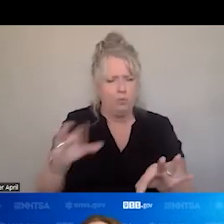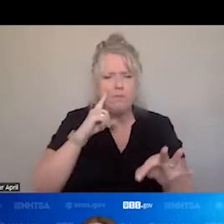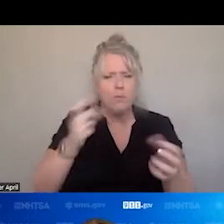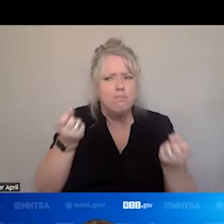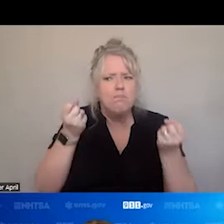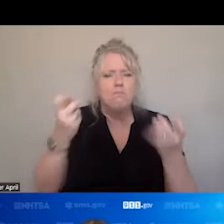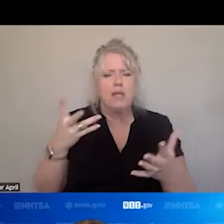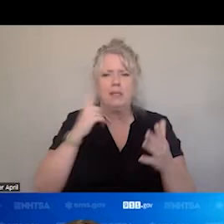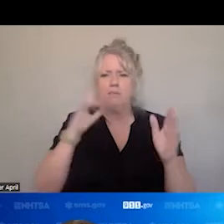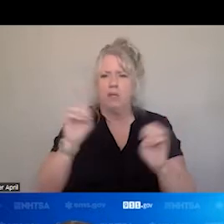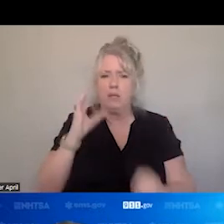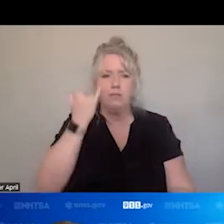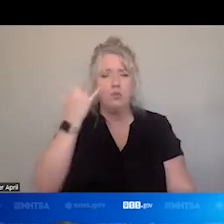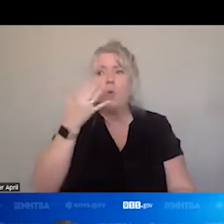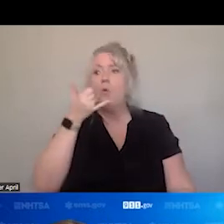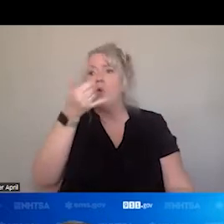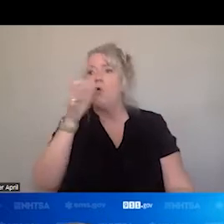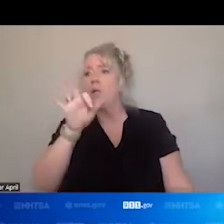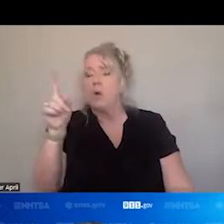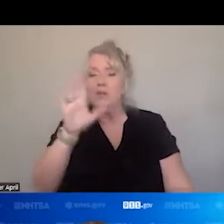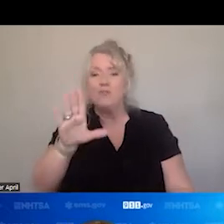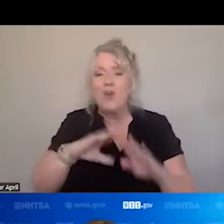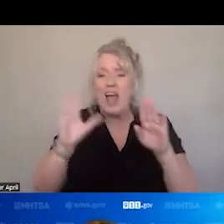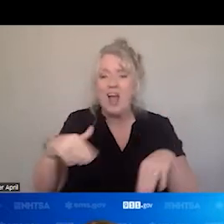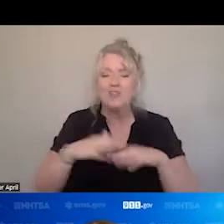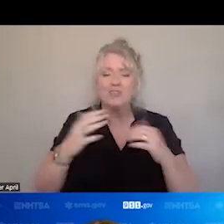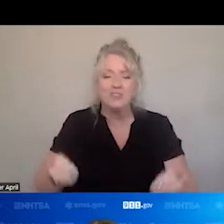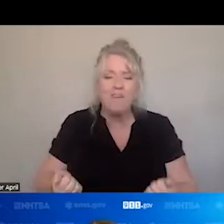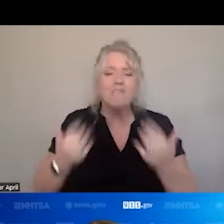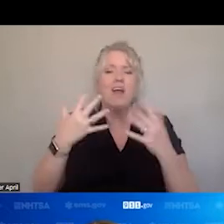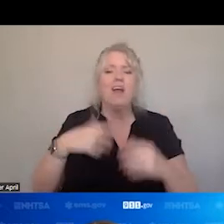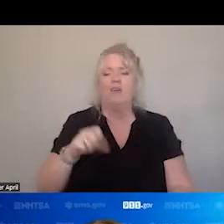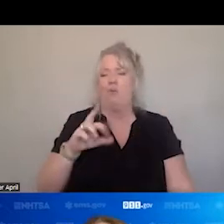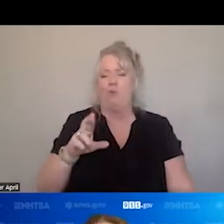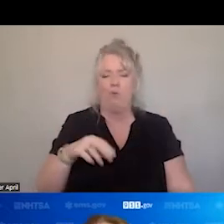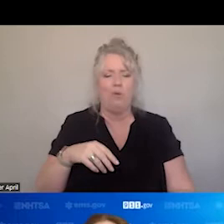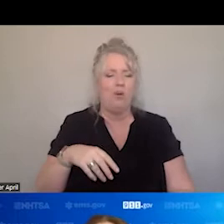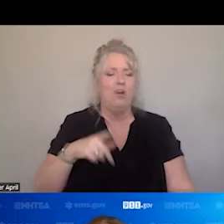WHEN YOU CALL 911, YOUR HOUSE IS ON FIRE, OR YOUR WIFE IS IN LABOR, AND MIGHT DELIVER A